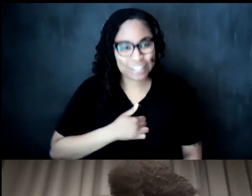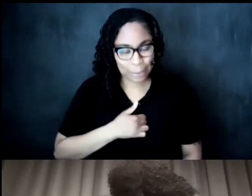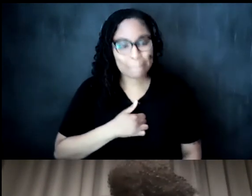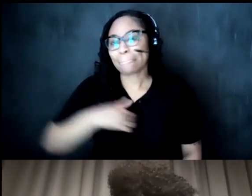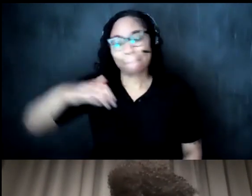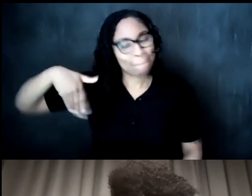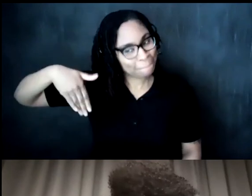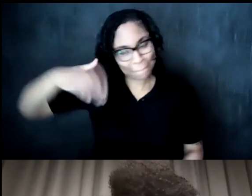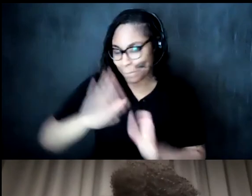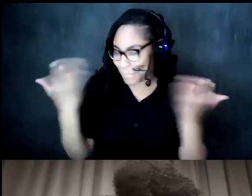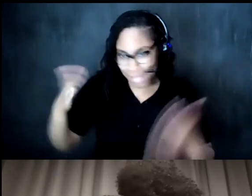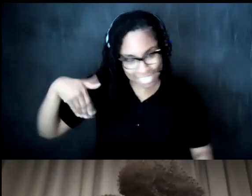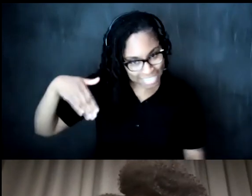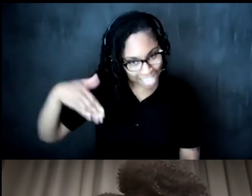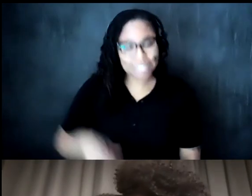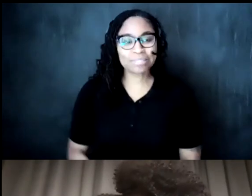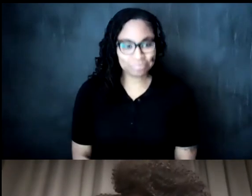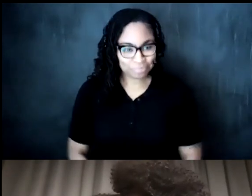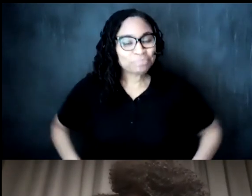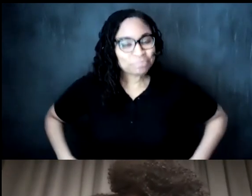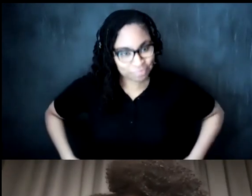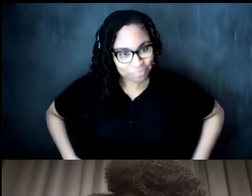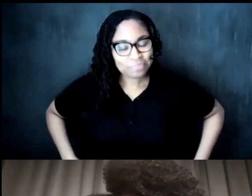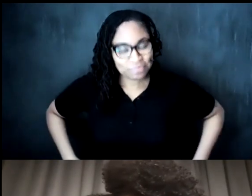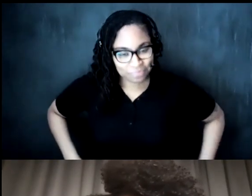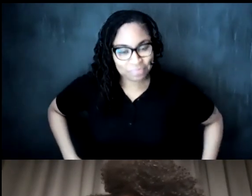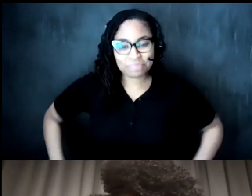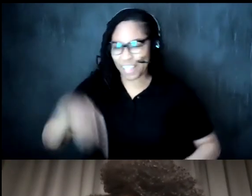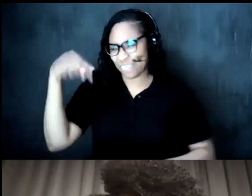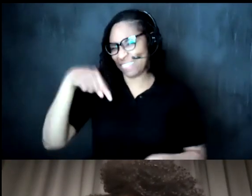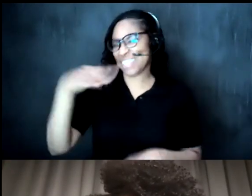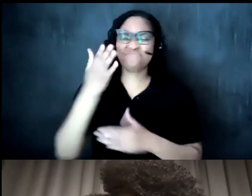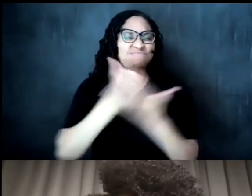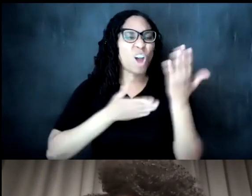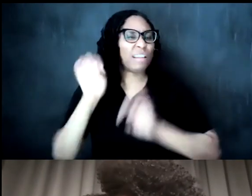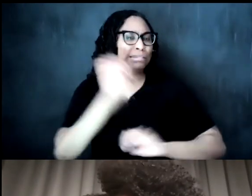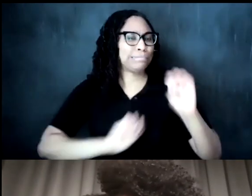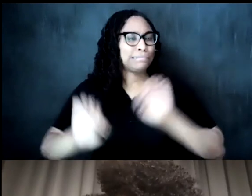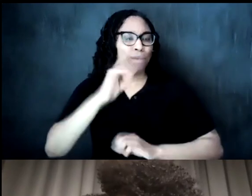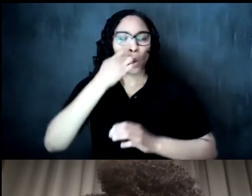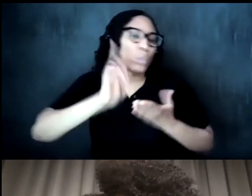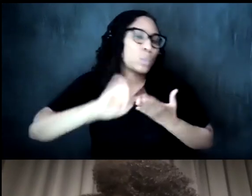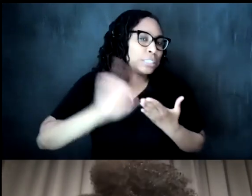um this this is part of a an experiment um of researching art and culture